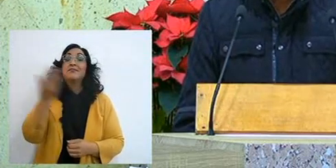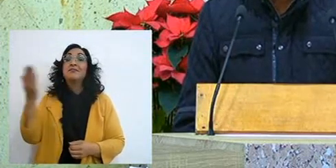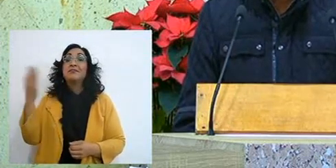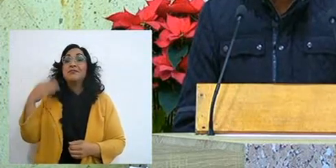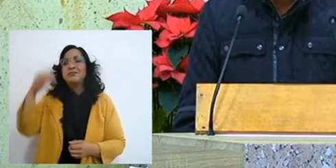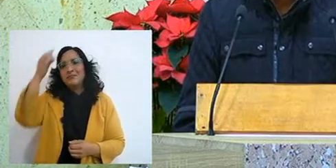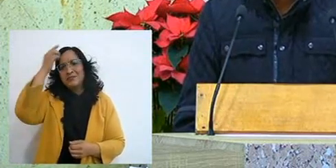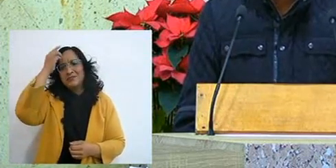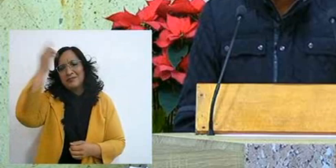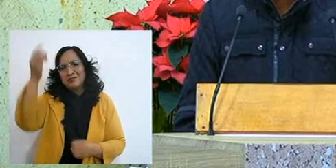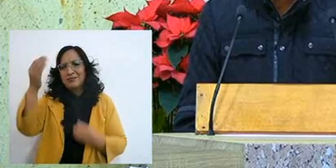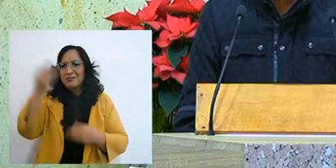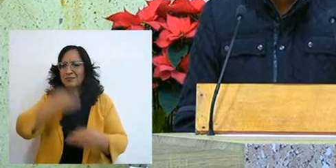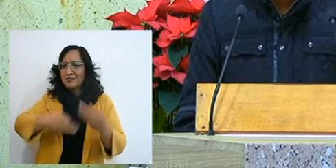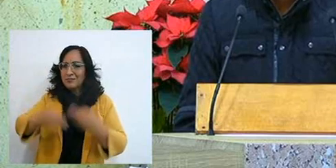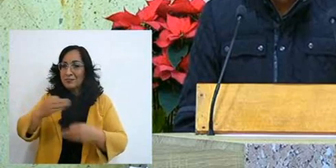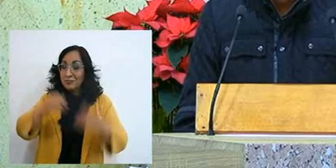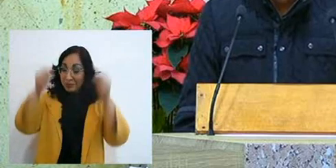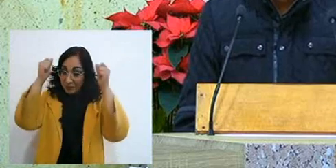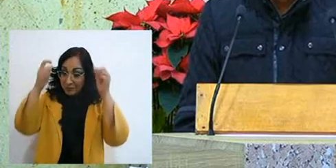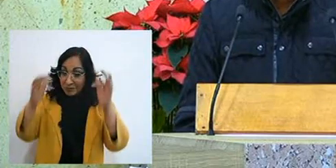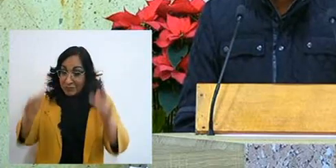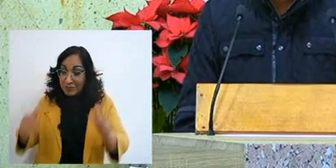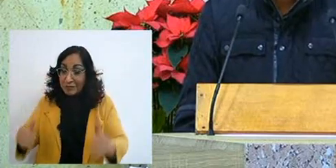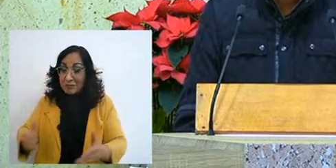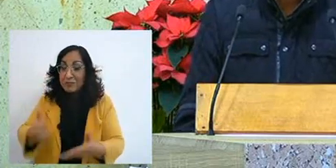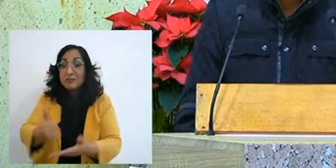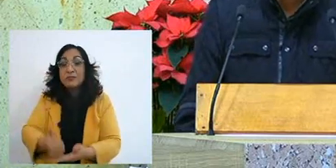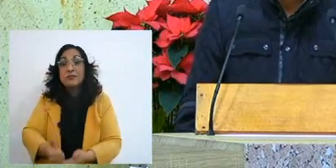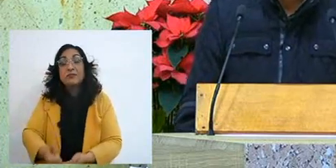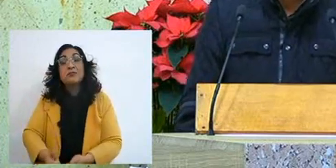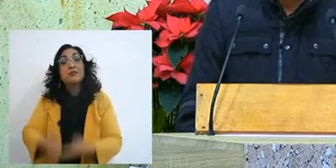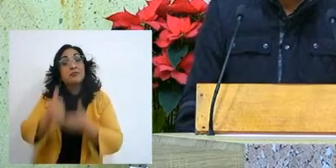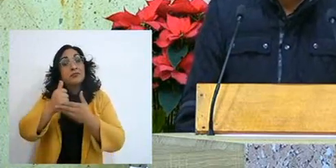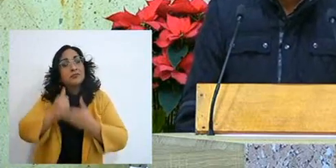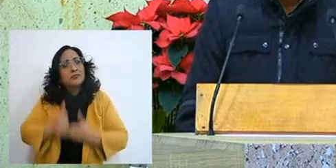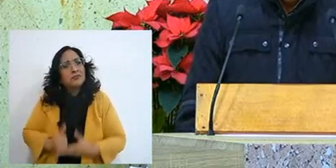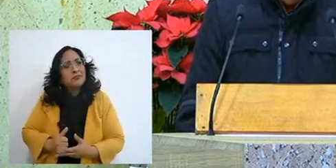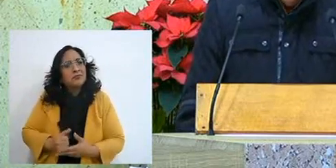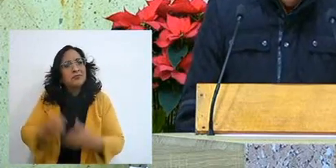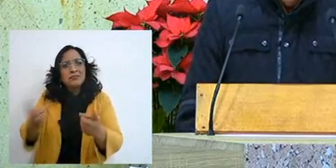what the Lord had done in my life, and I stopped believing him,